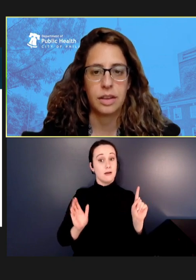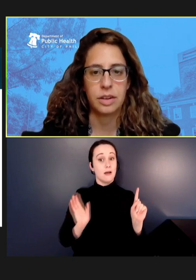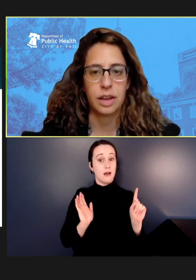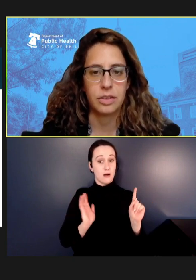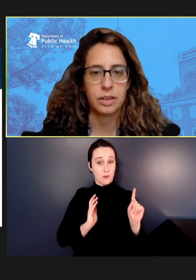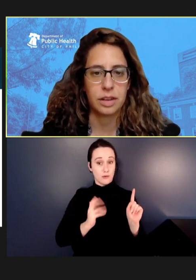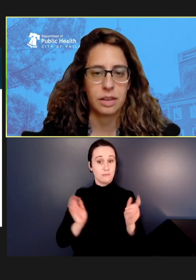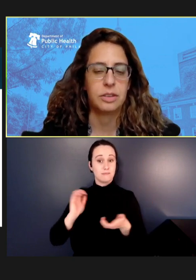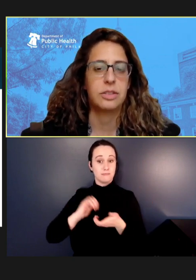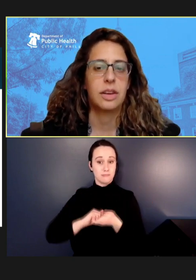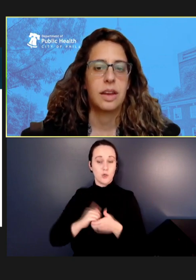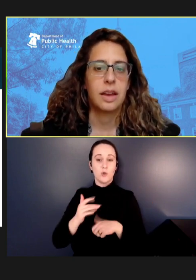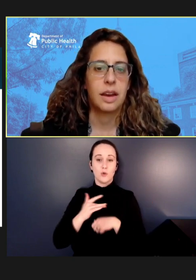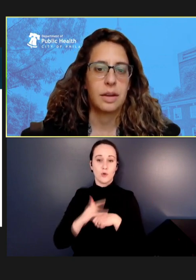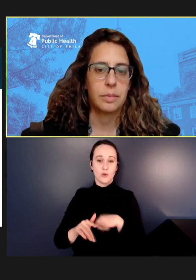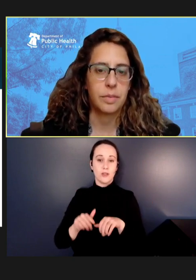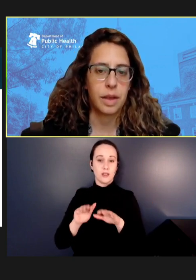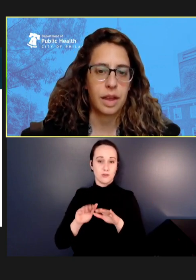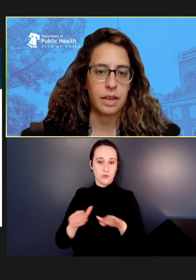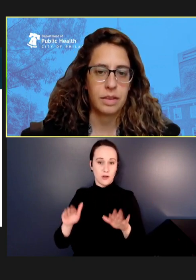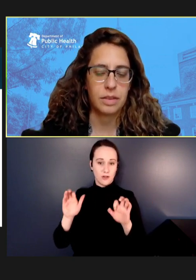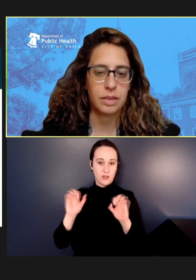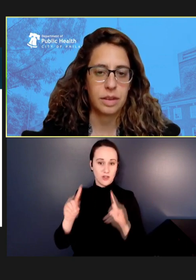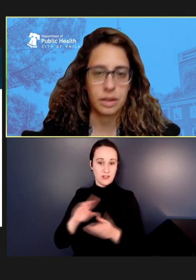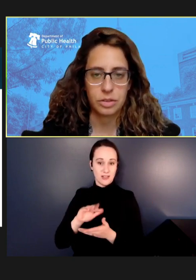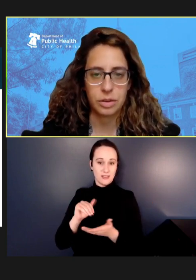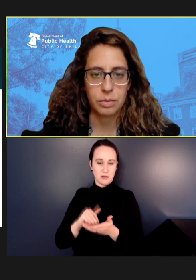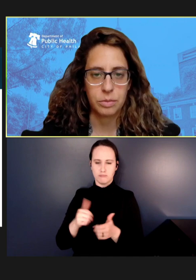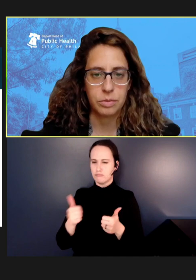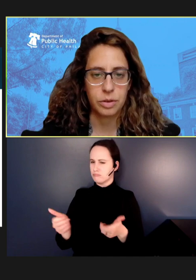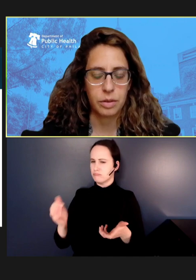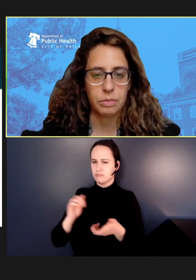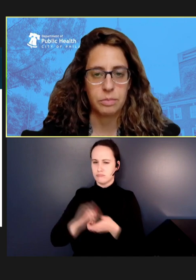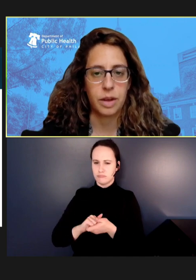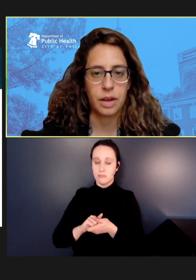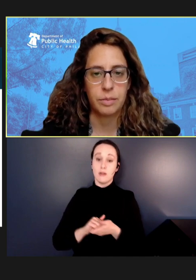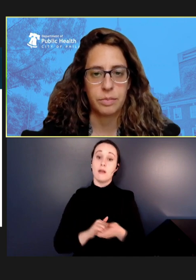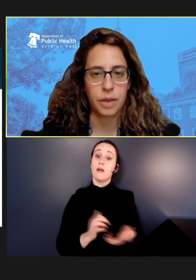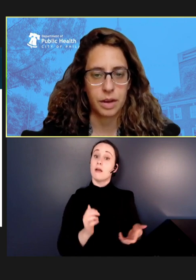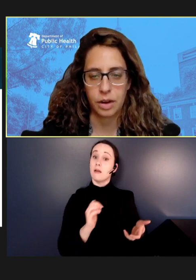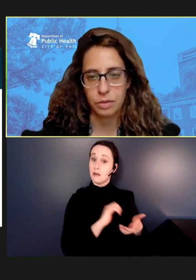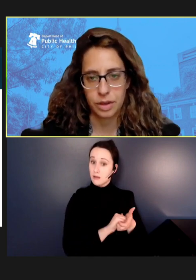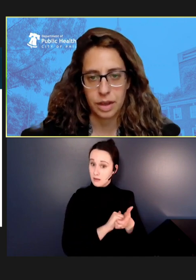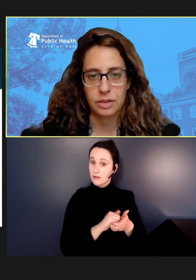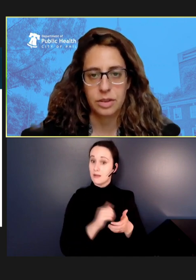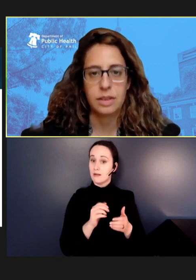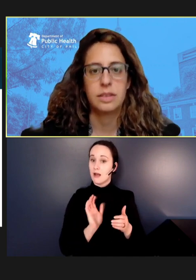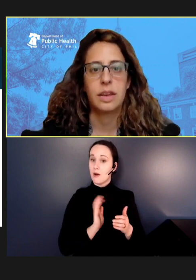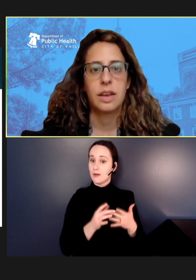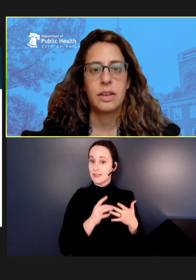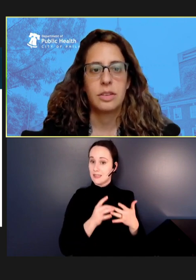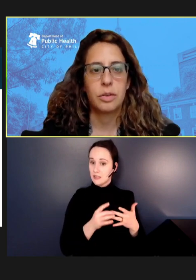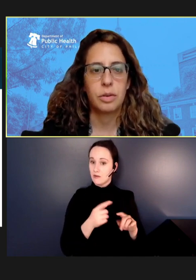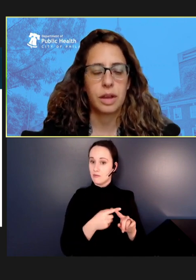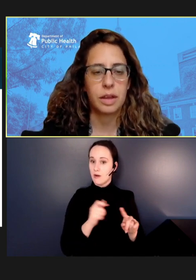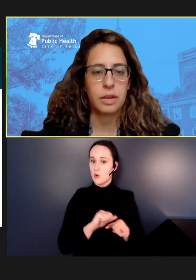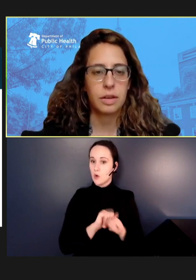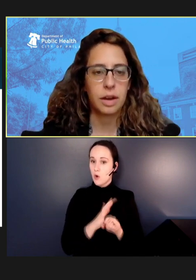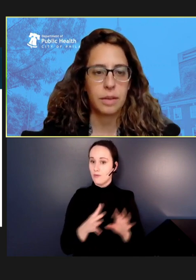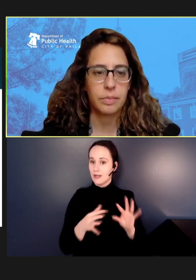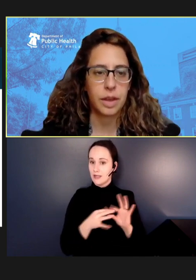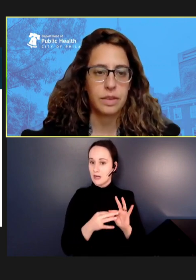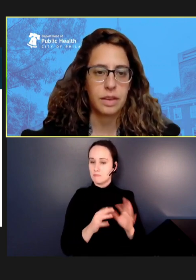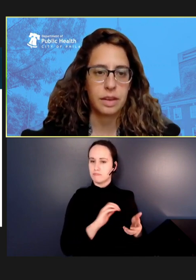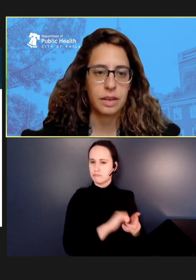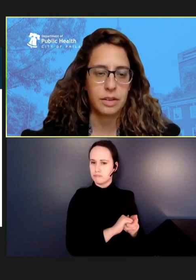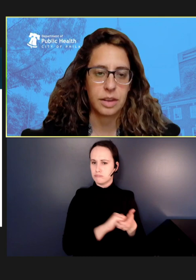education centers and leadership from our COVID connections. So, we attended -- our staff